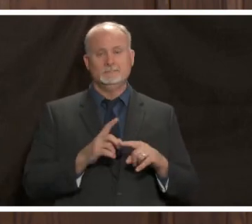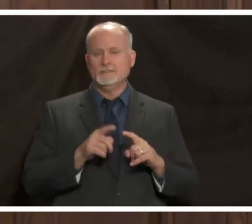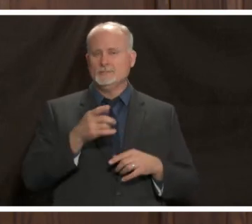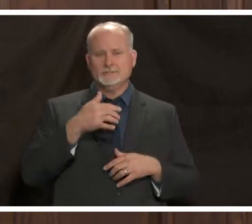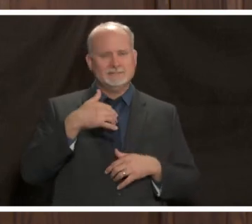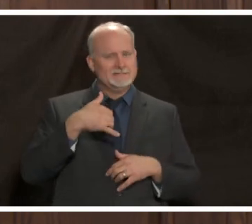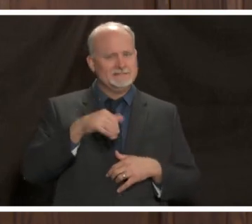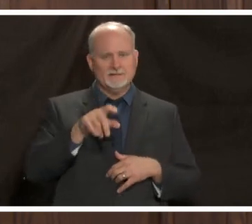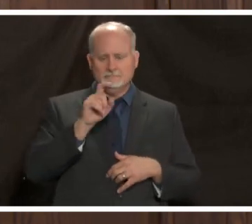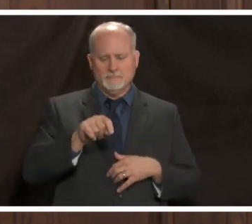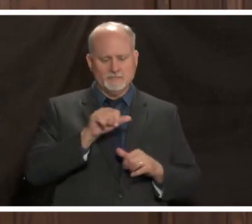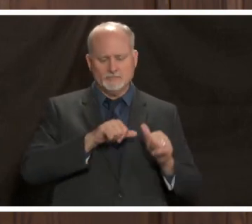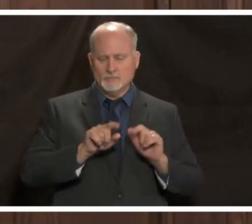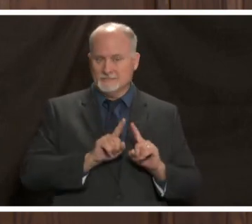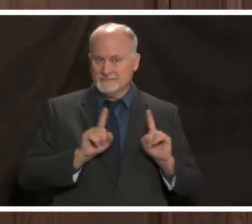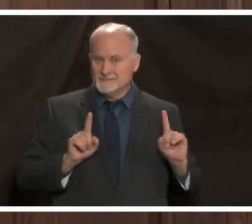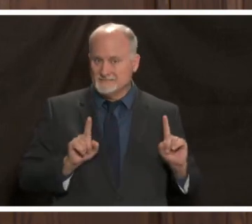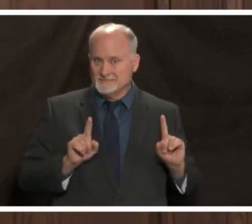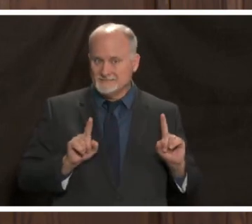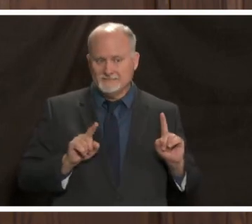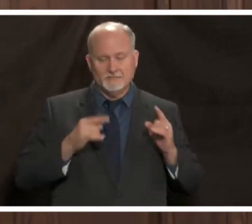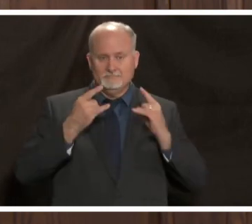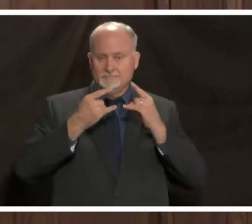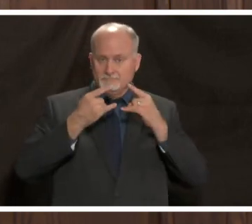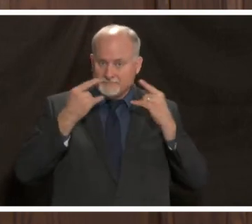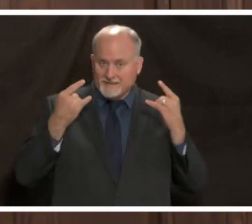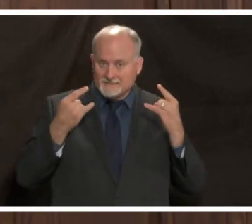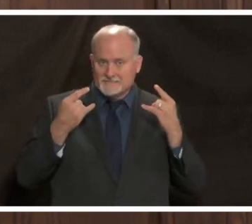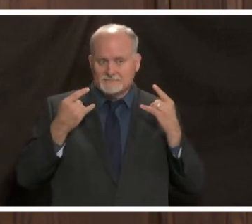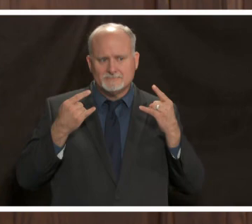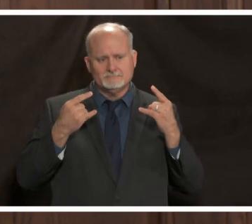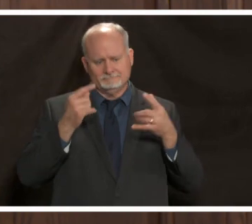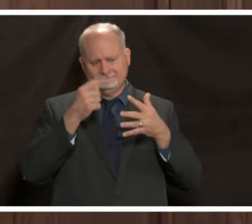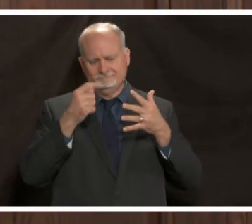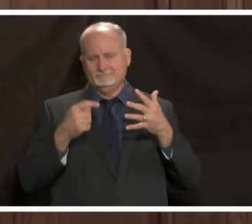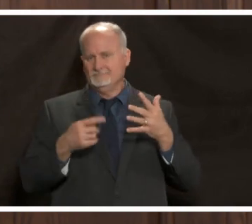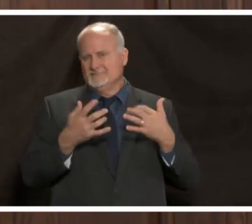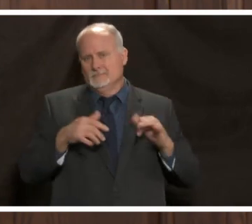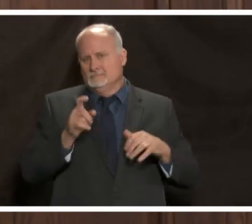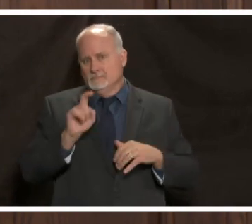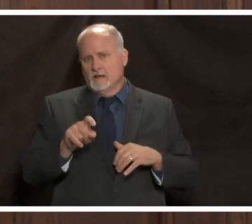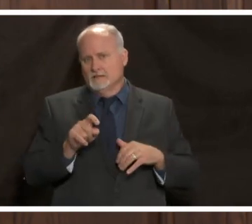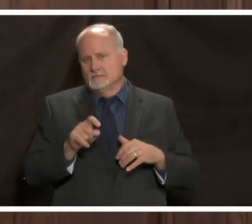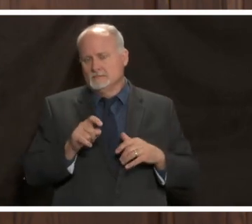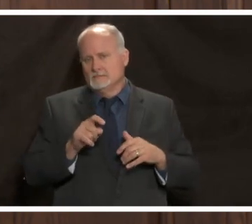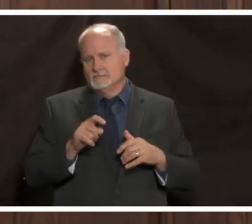the social distancing the mask wearing all the rest of it in order to be successful but